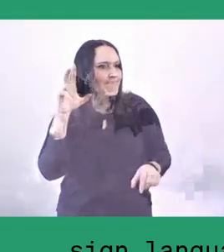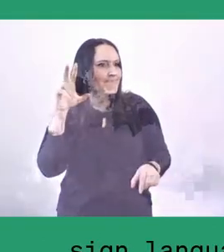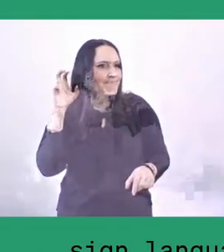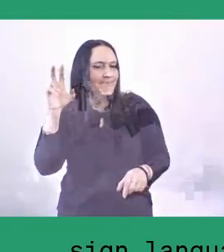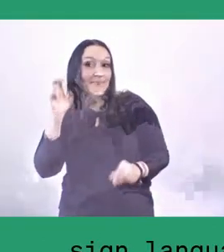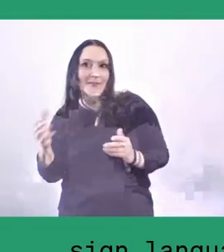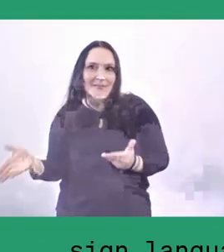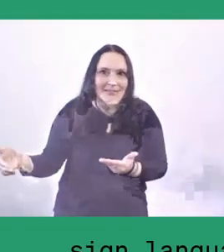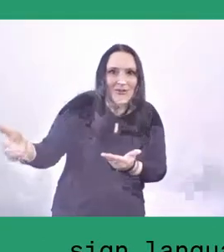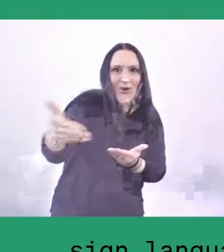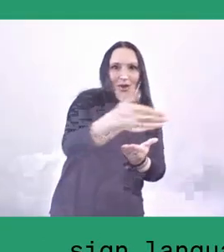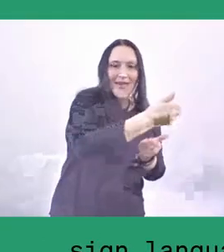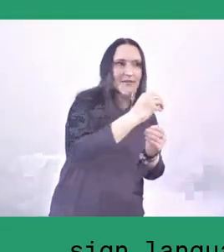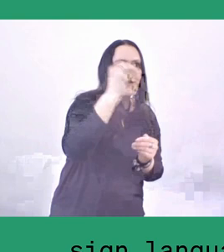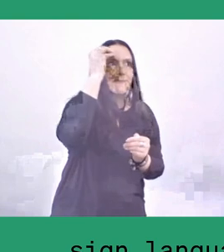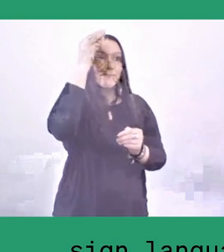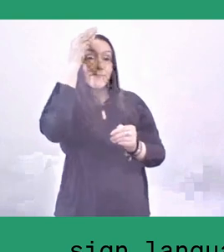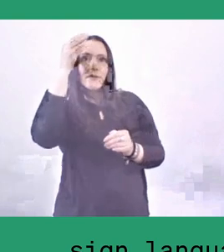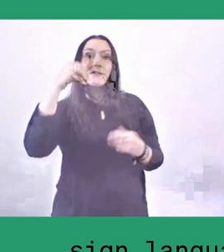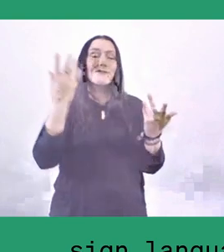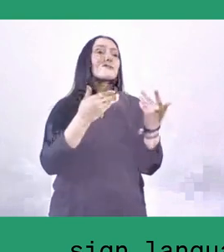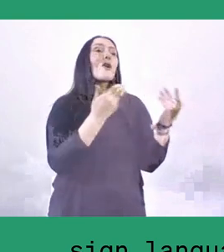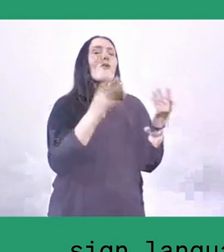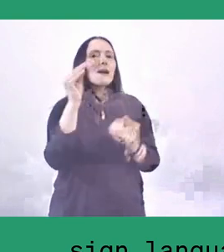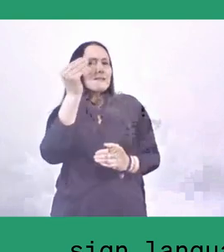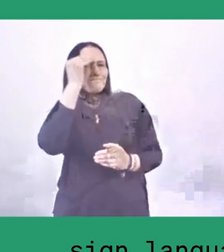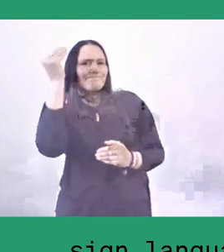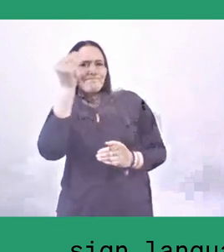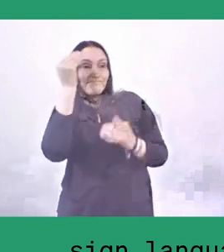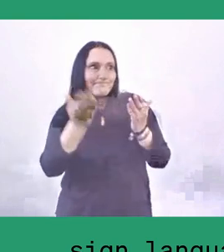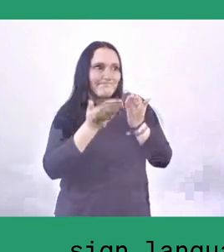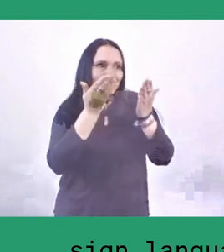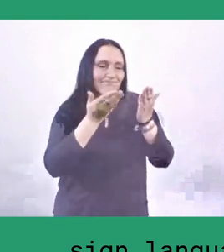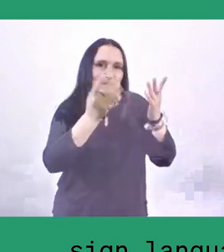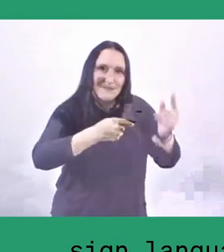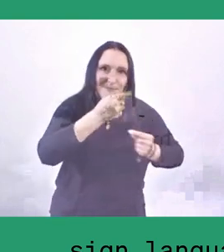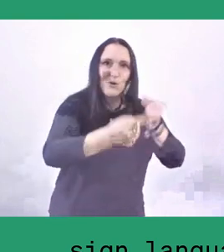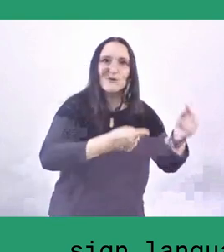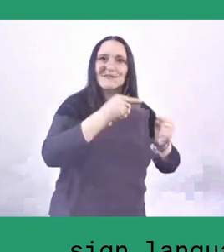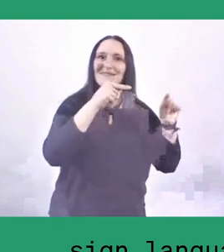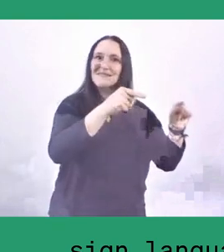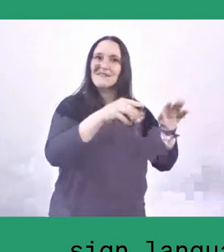And the learning process... I've always felt the learning process,